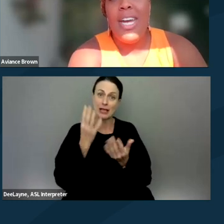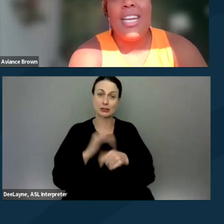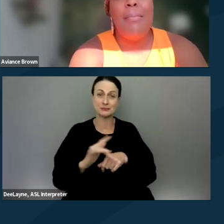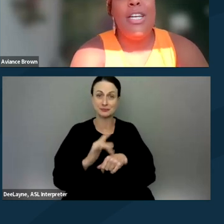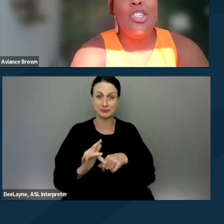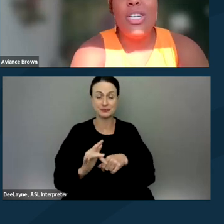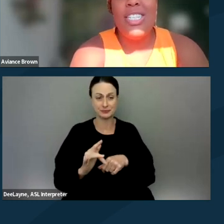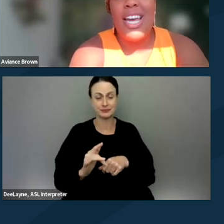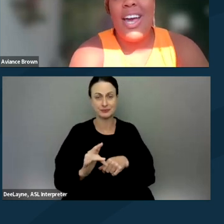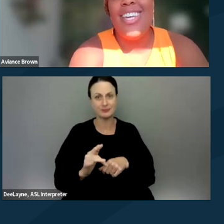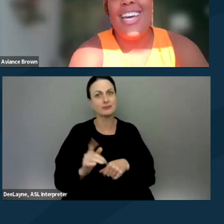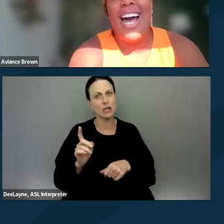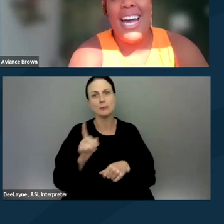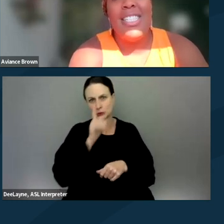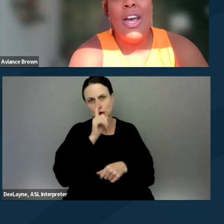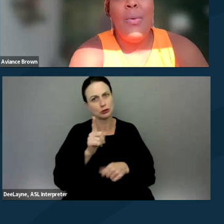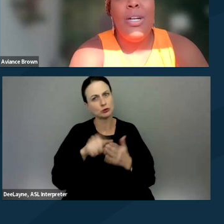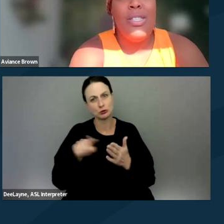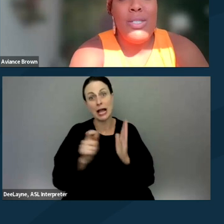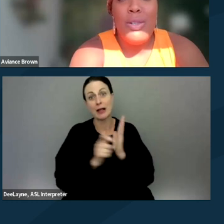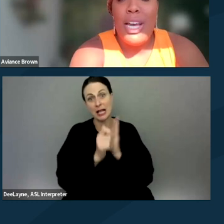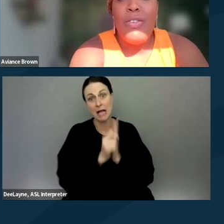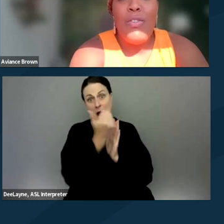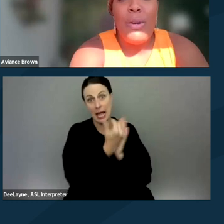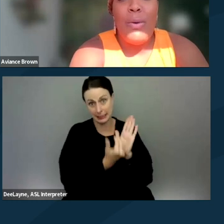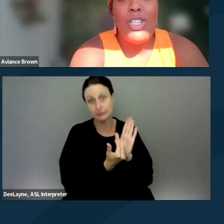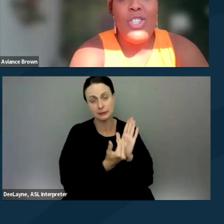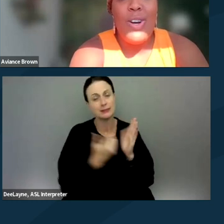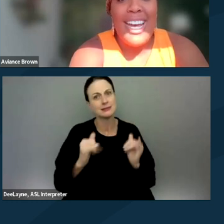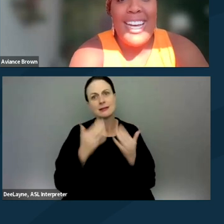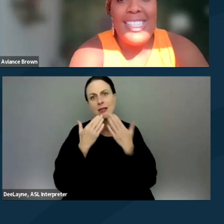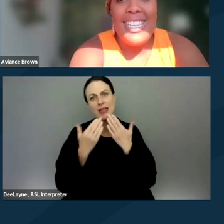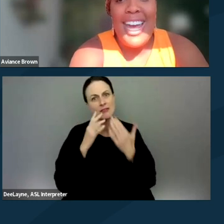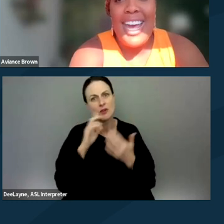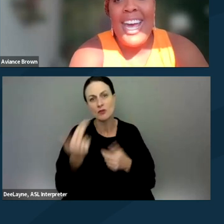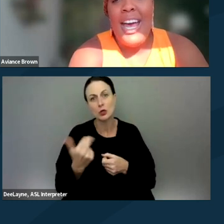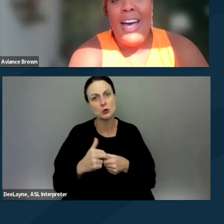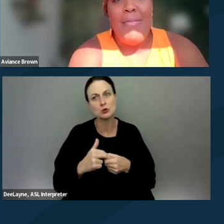and be sure to check out the guides. We're still so thankful for you all joining us today.